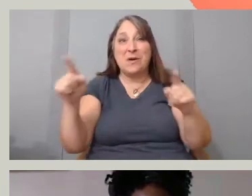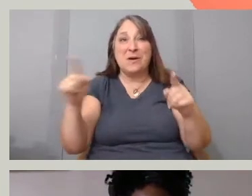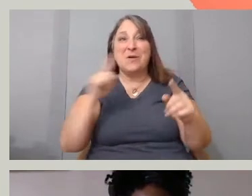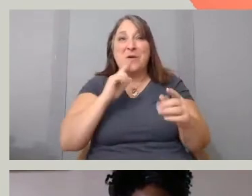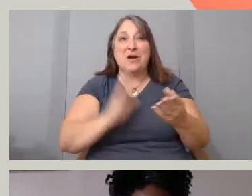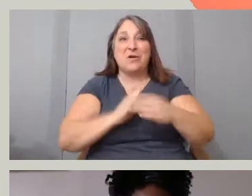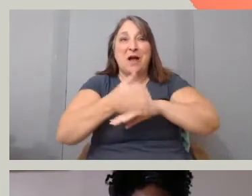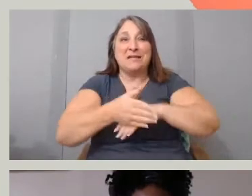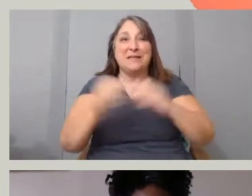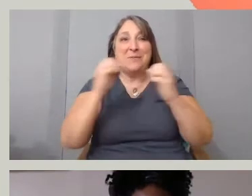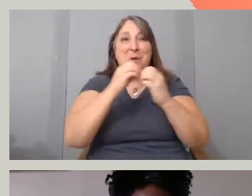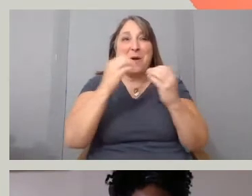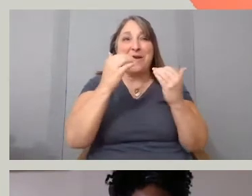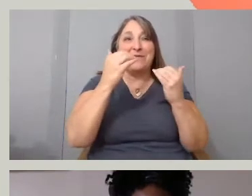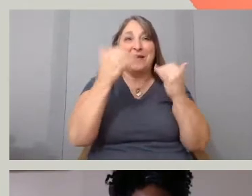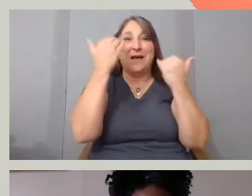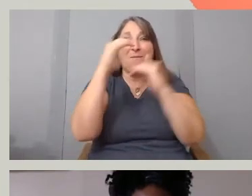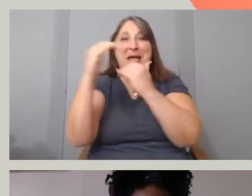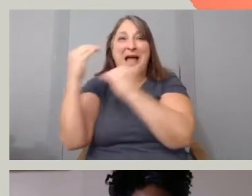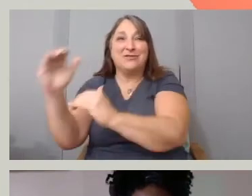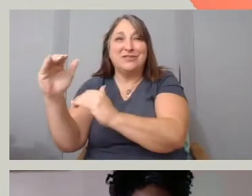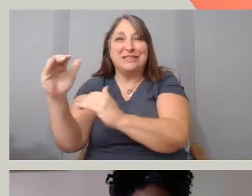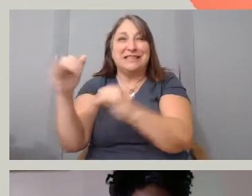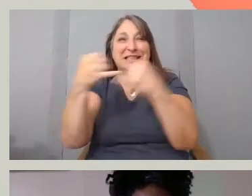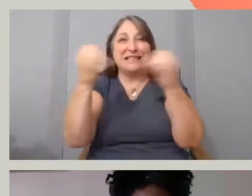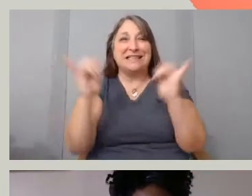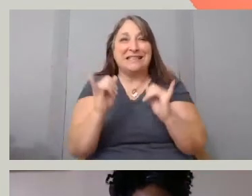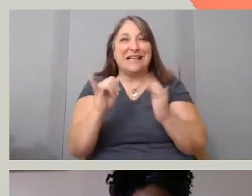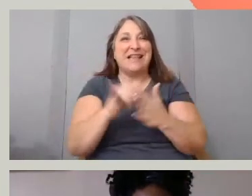into what is generally considered as more intimate questions?